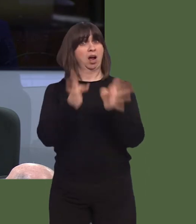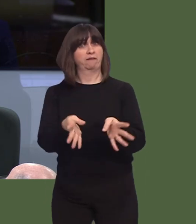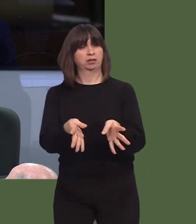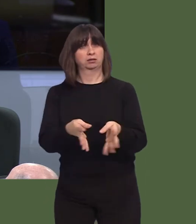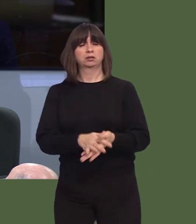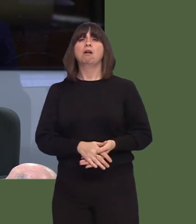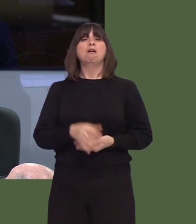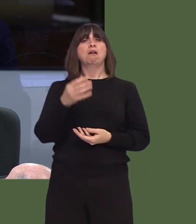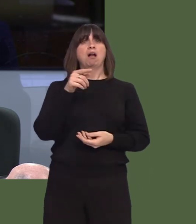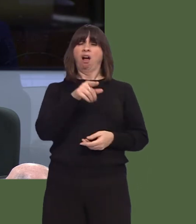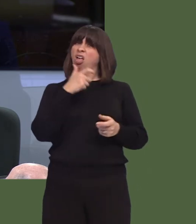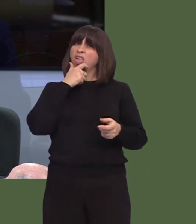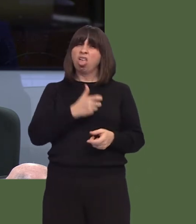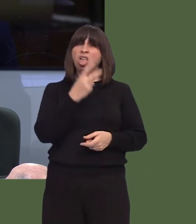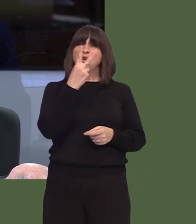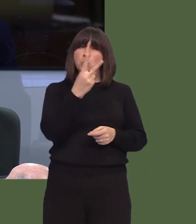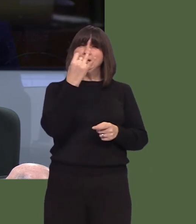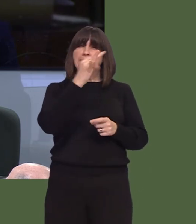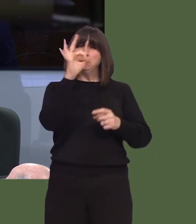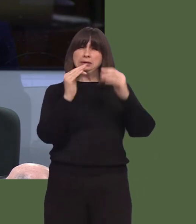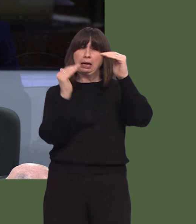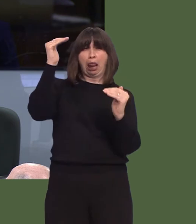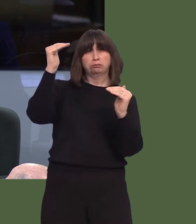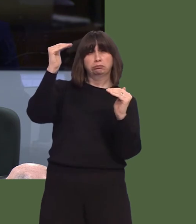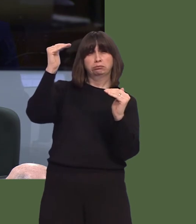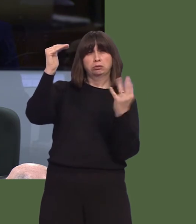where it stands at a staggering 27 per cent.